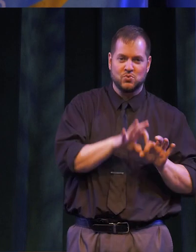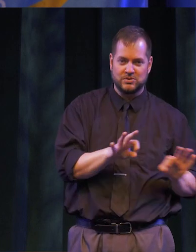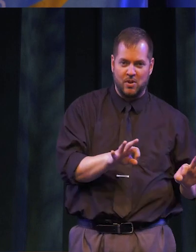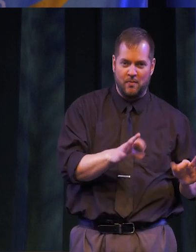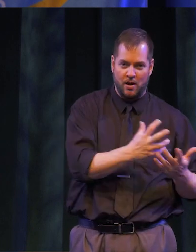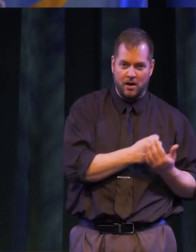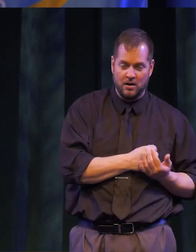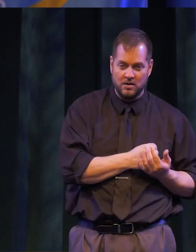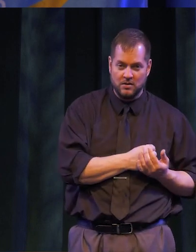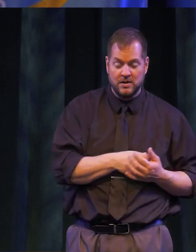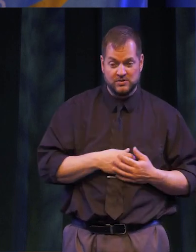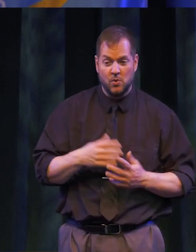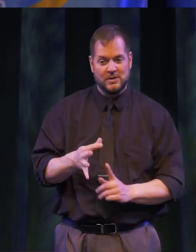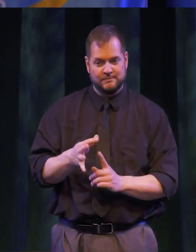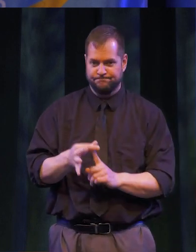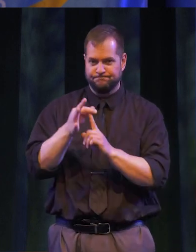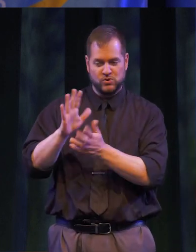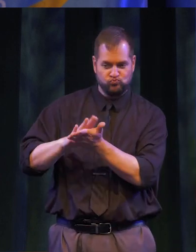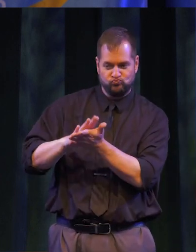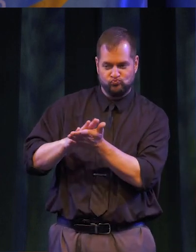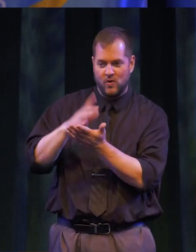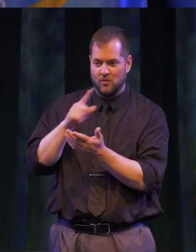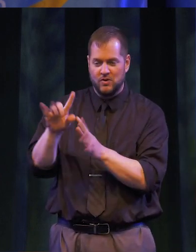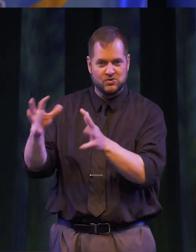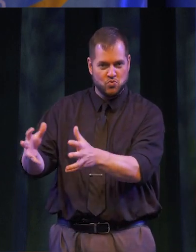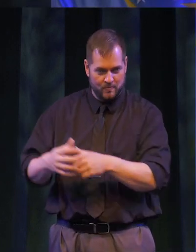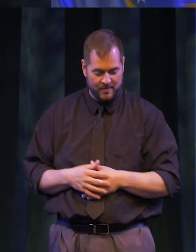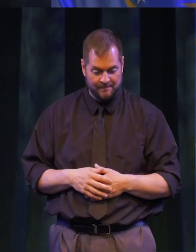DIPLOMA. SPECIAL KUDOS TO THIS GROUP OF HIGH-ACHIEVERS!